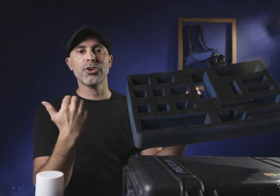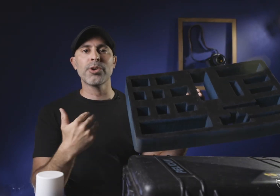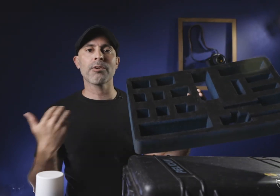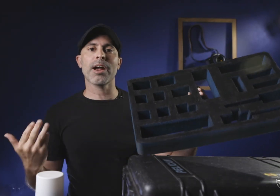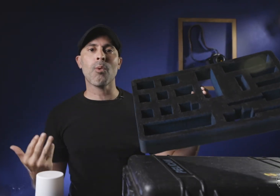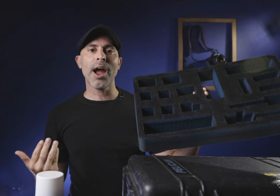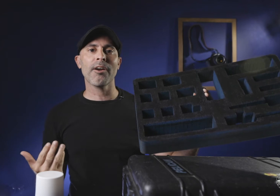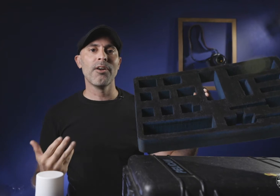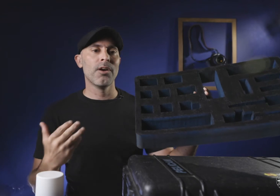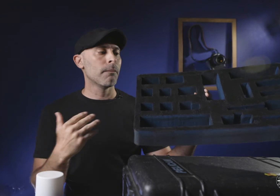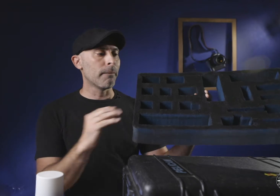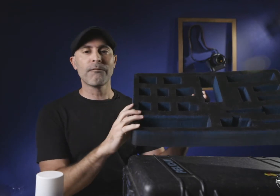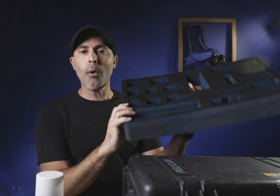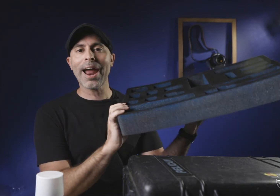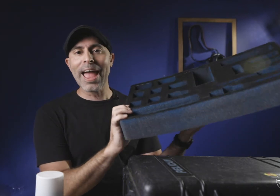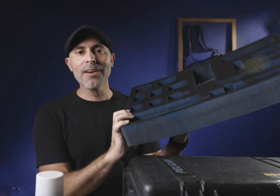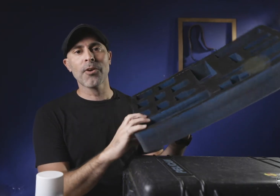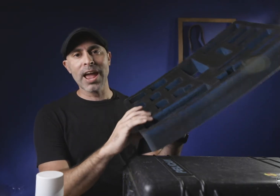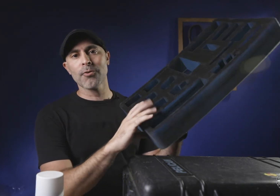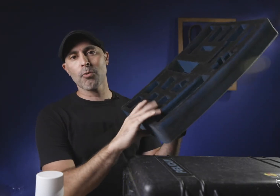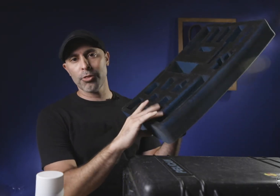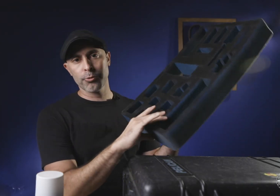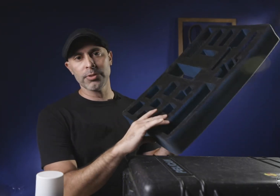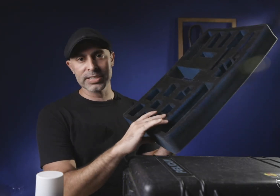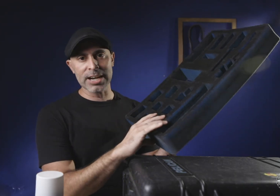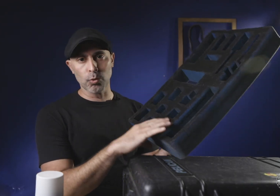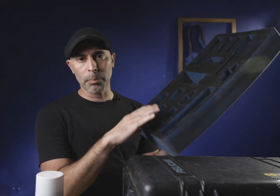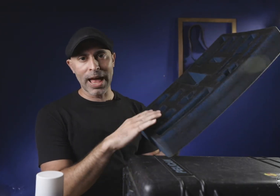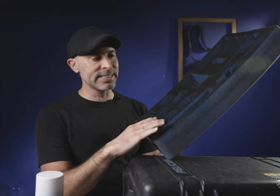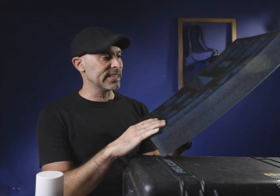the new gear I require before I ever ever run through this actual Plasti Dip